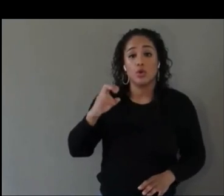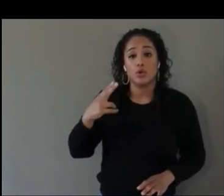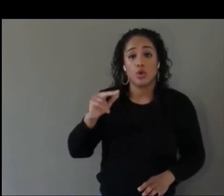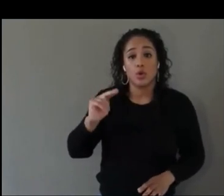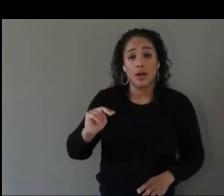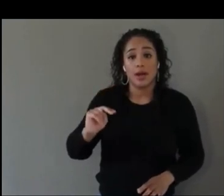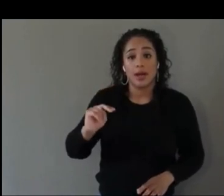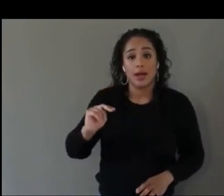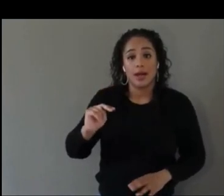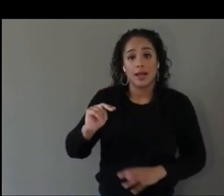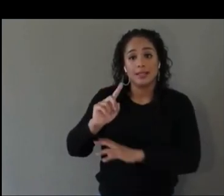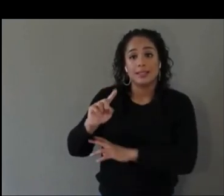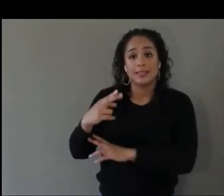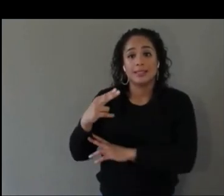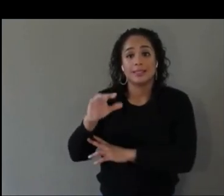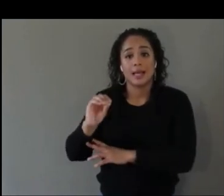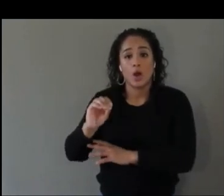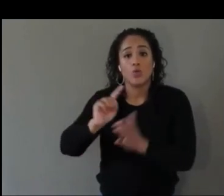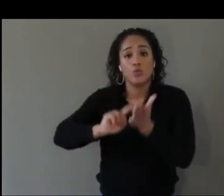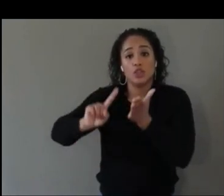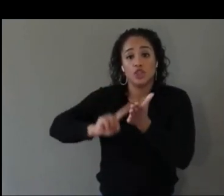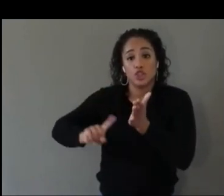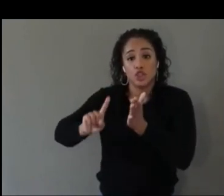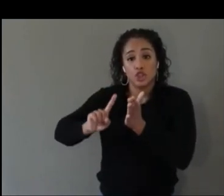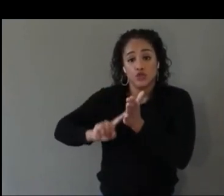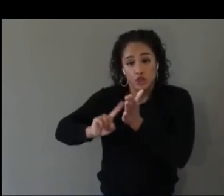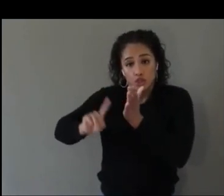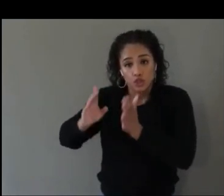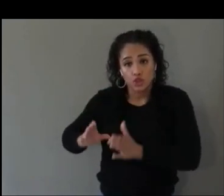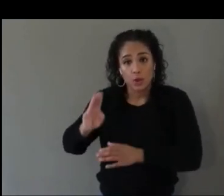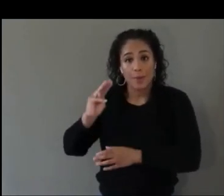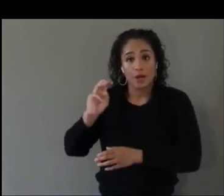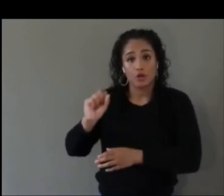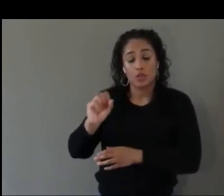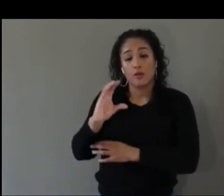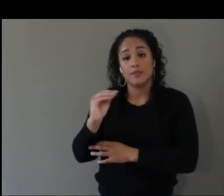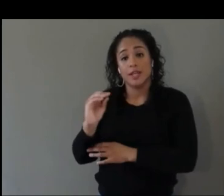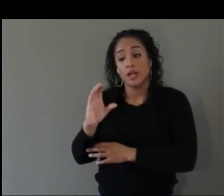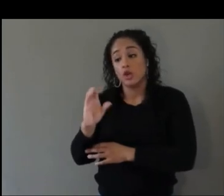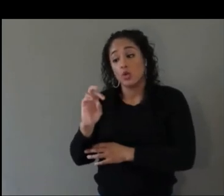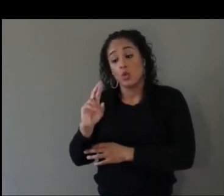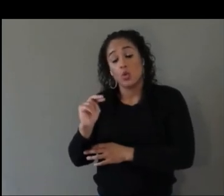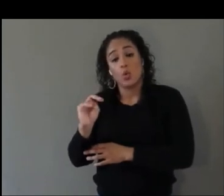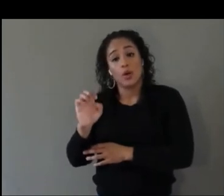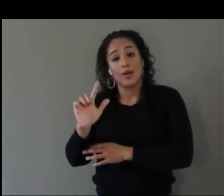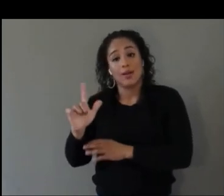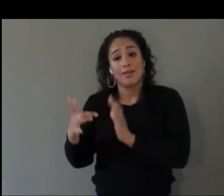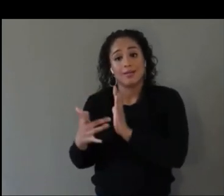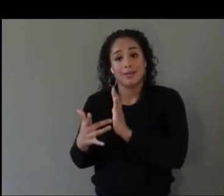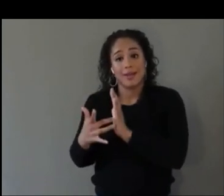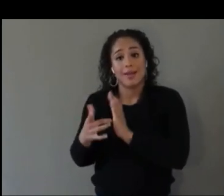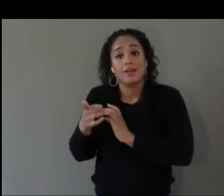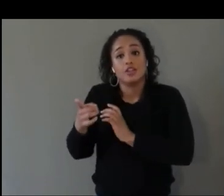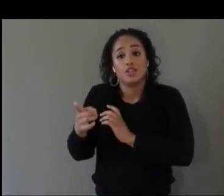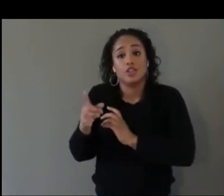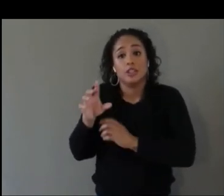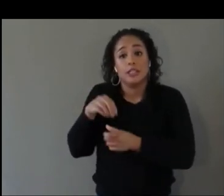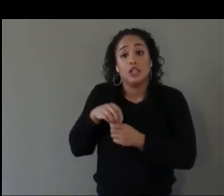In 2019 at the XR Access Symposium, she delivered her research on contrast shaders which is